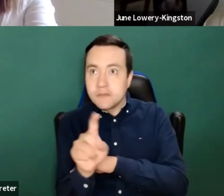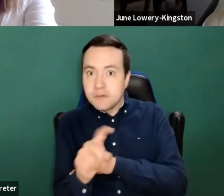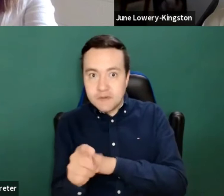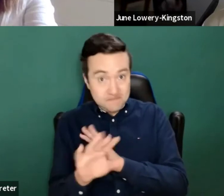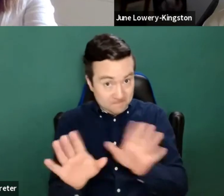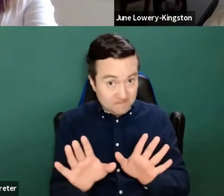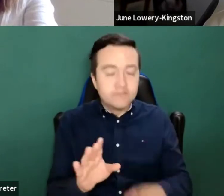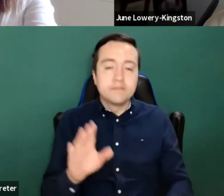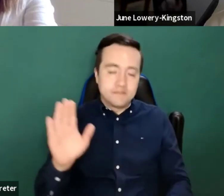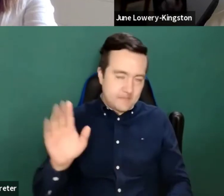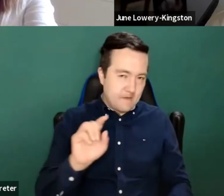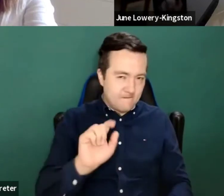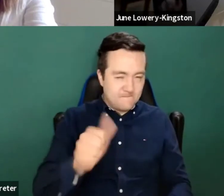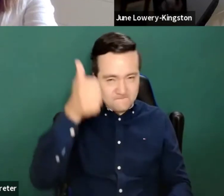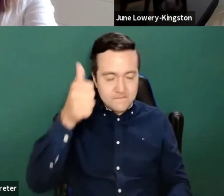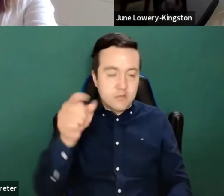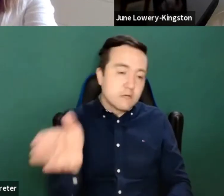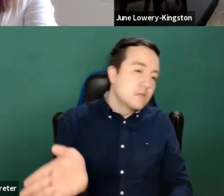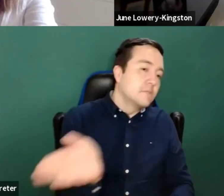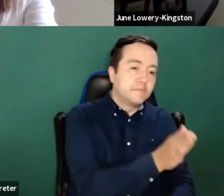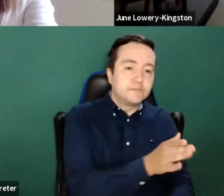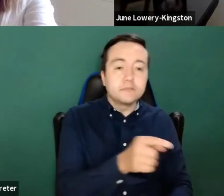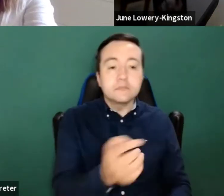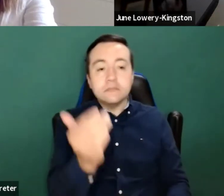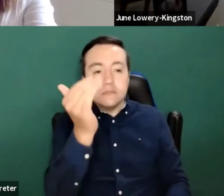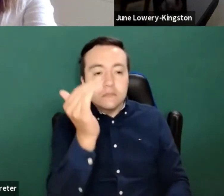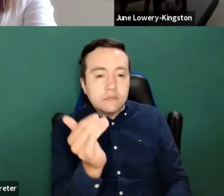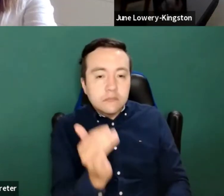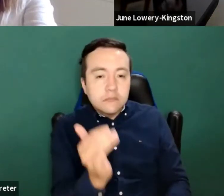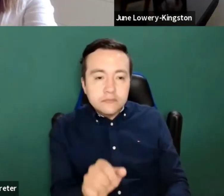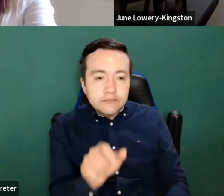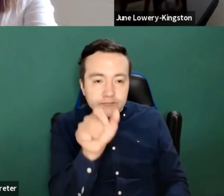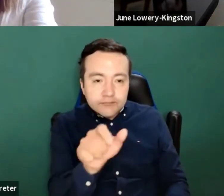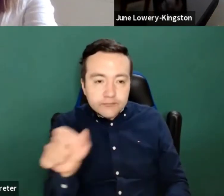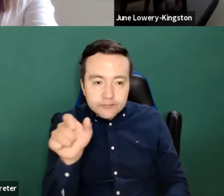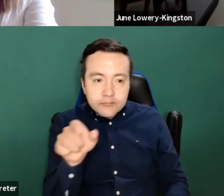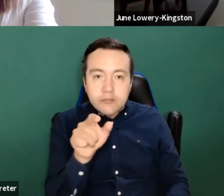This slide shows the, how those completing the more complex survey have declared the